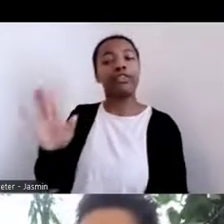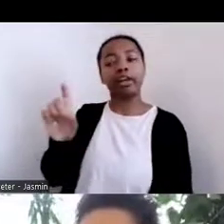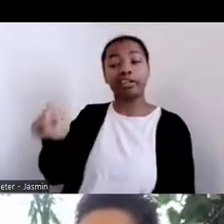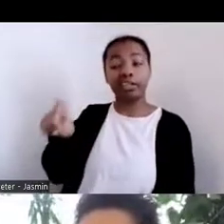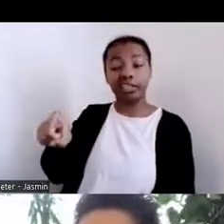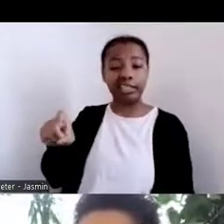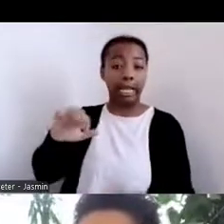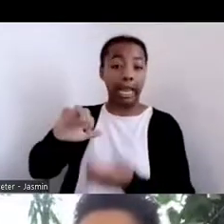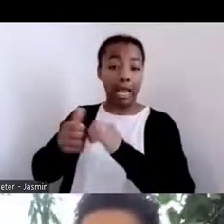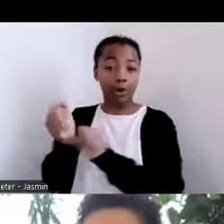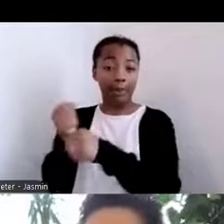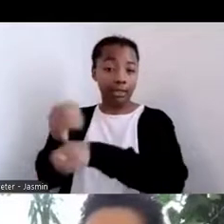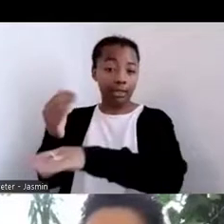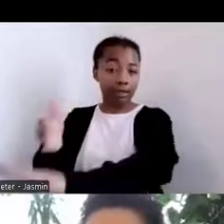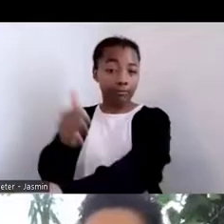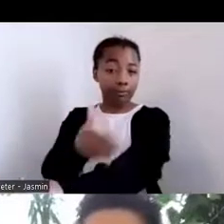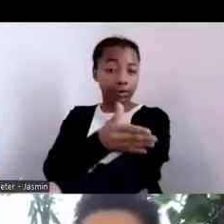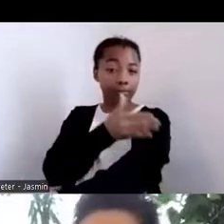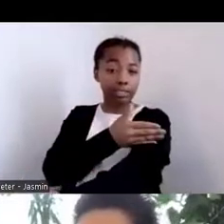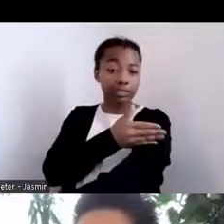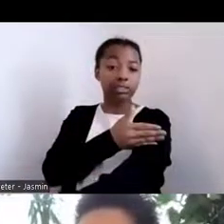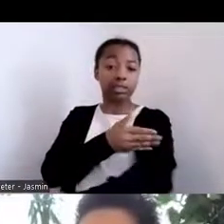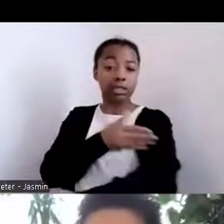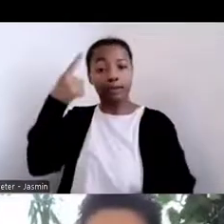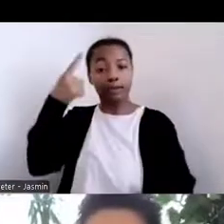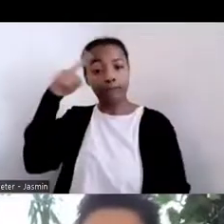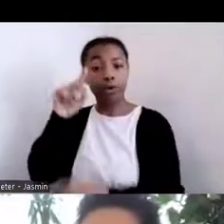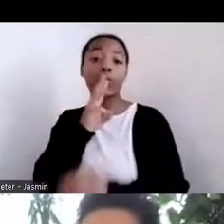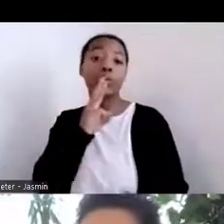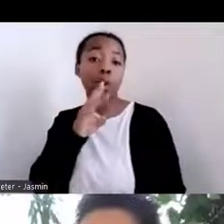in water projects or farming projects, gardening projects,